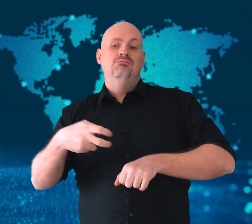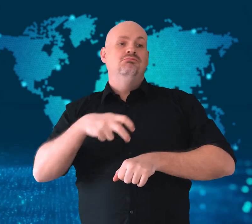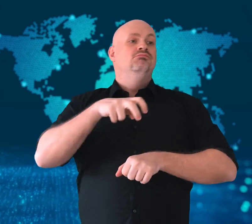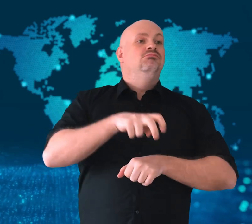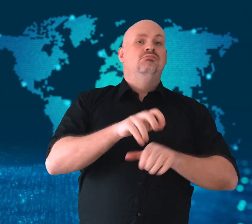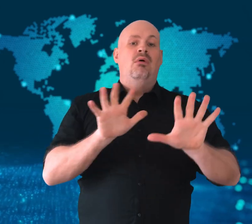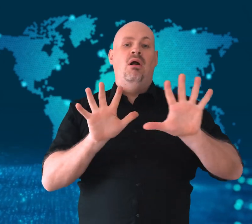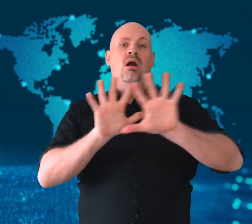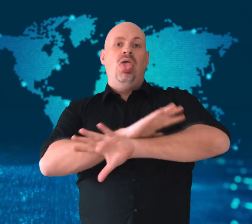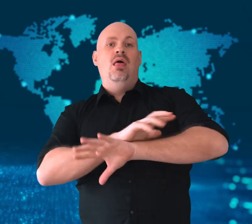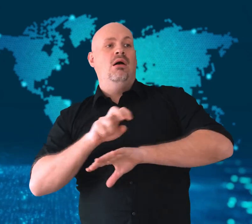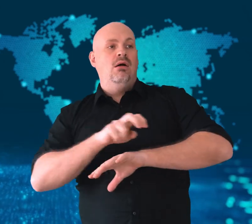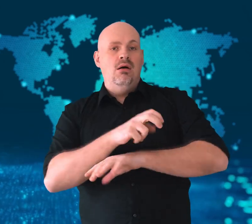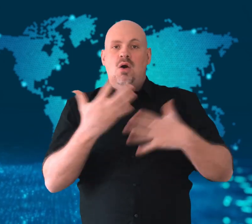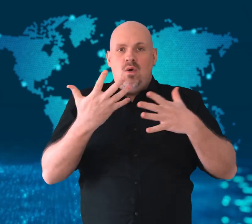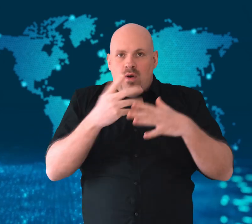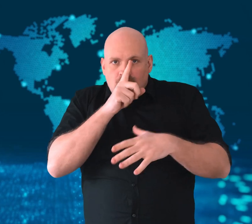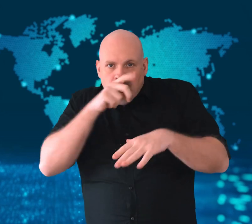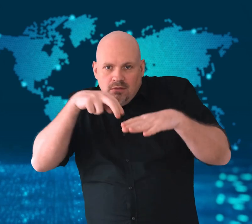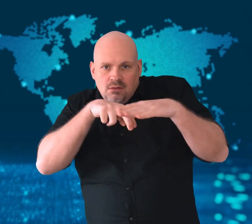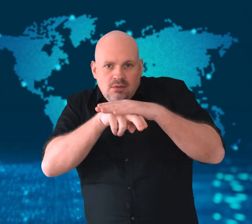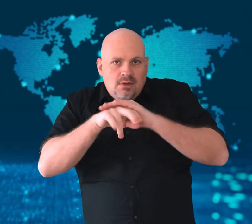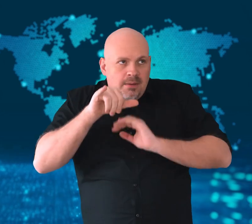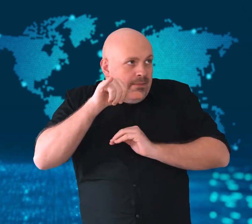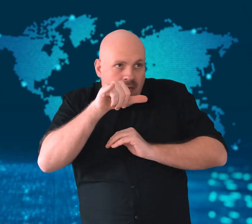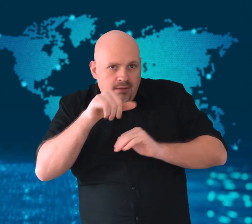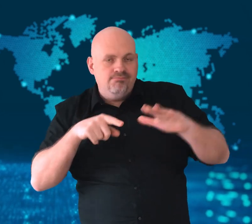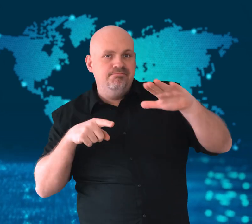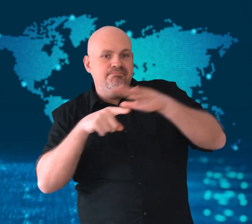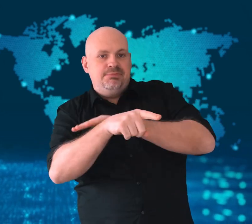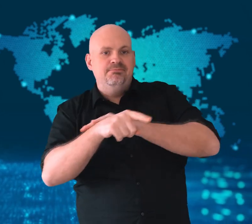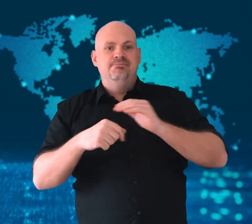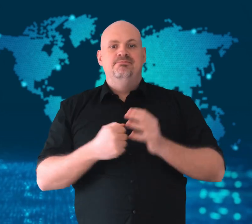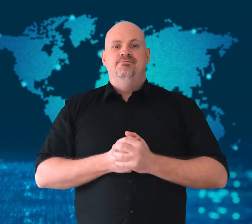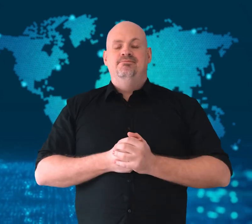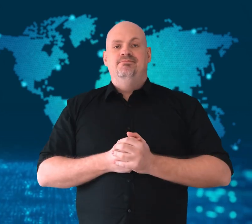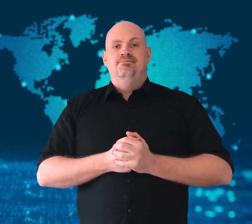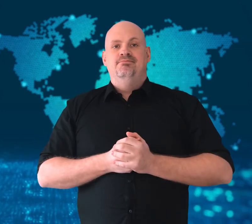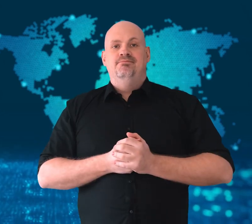whether boarding as cabin crew or stowing away.